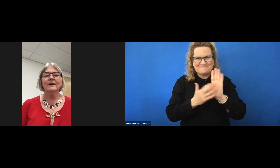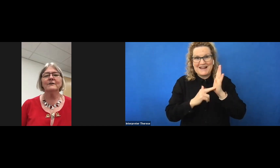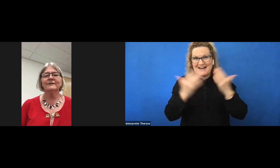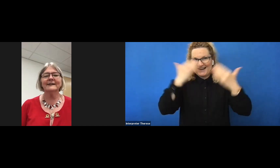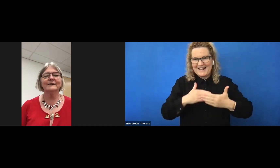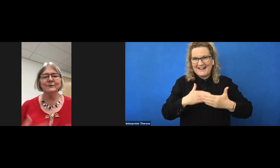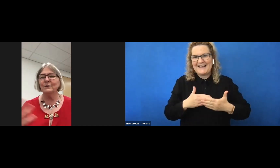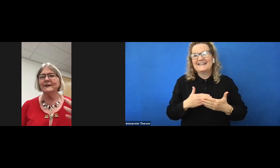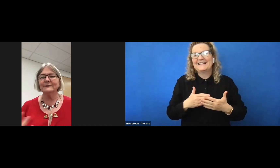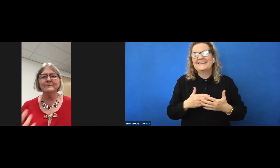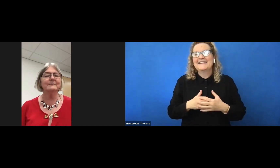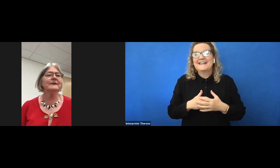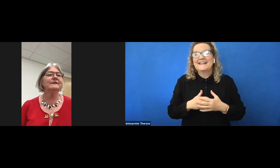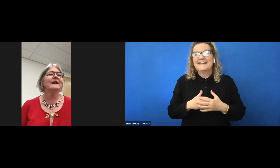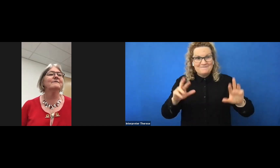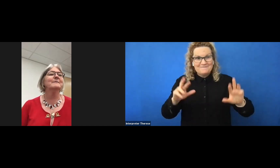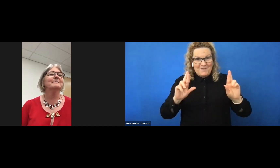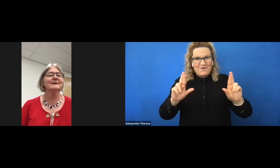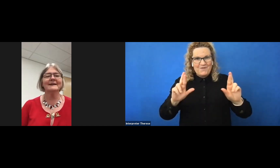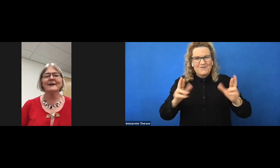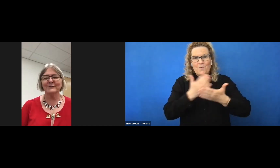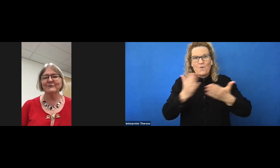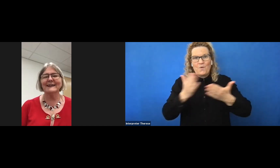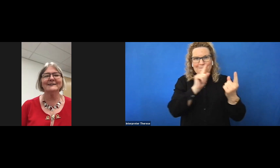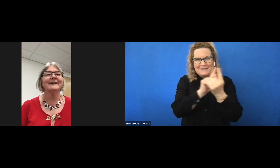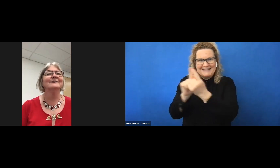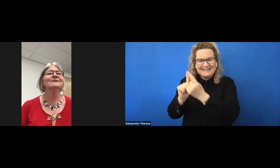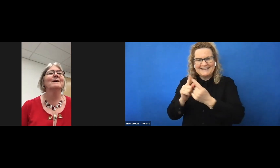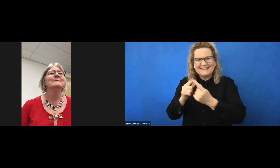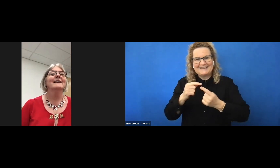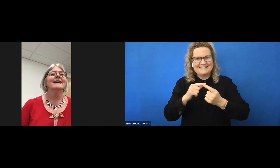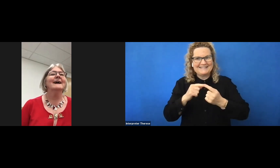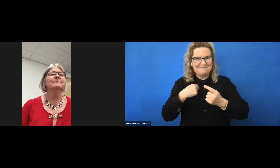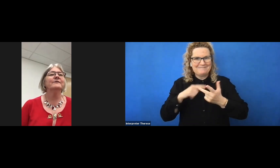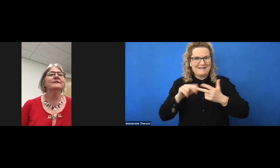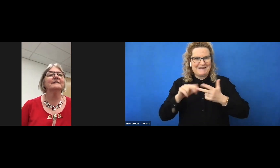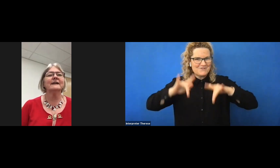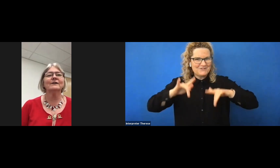hopefully you will all get to meet me, if you haven't met me, in time. Before I start I would